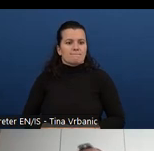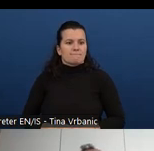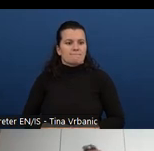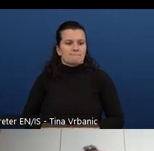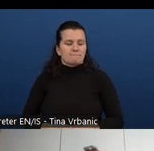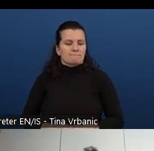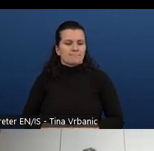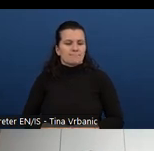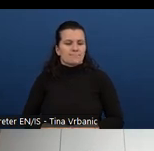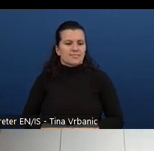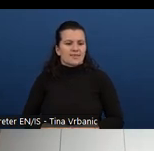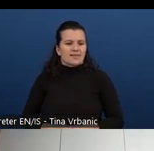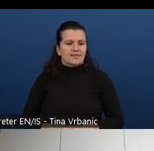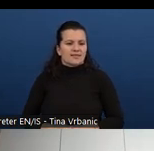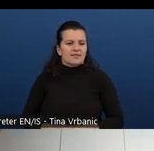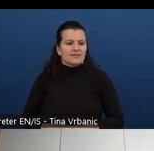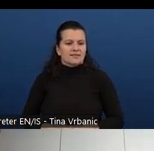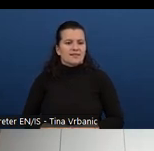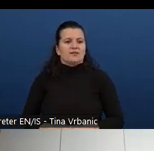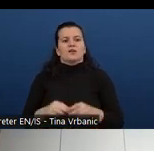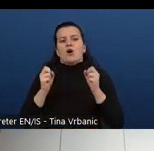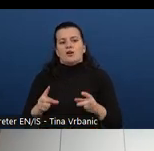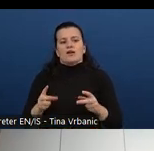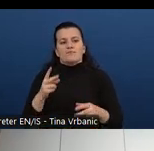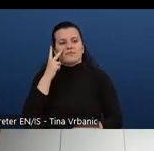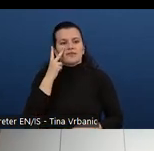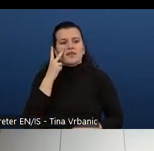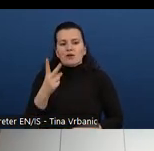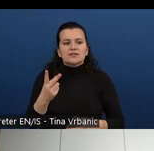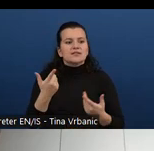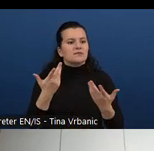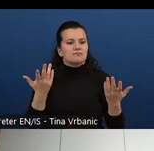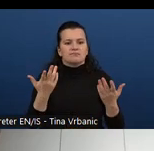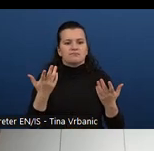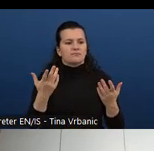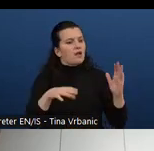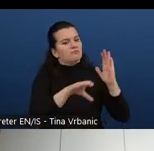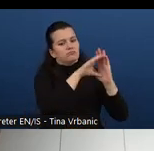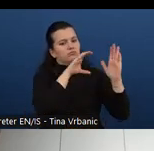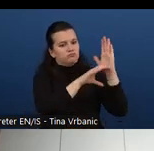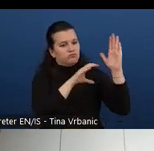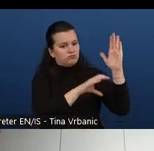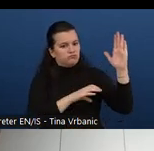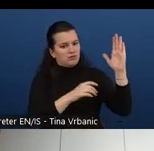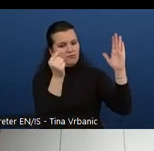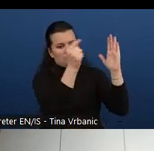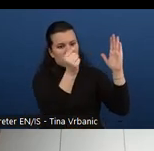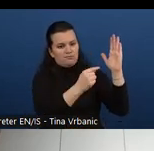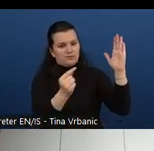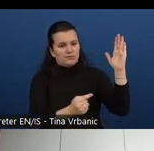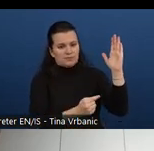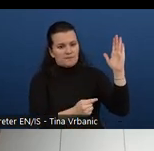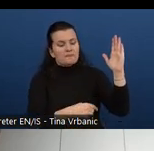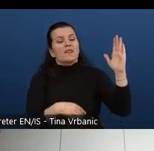And as I said before paying specific attention to what specifics of this could be related